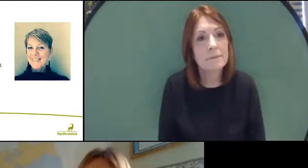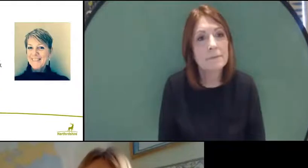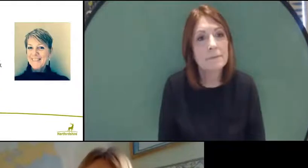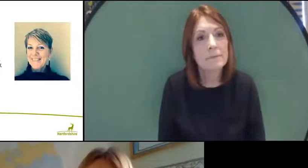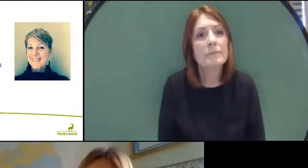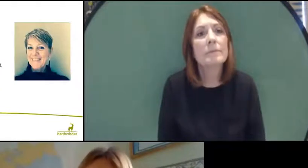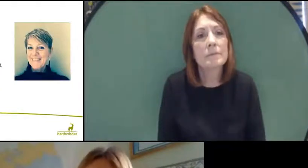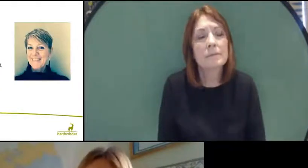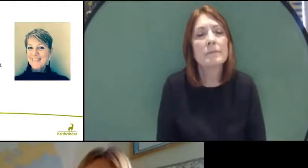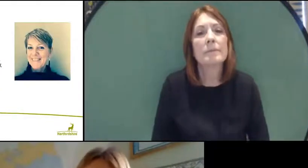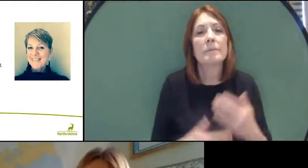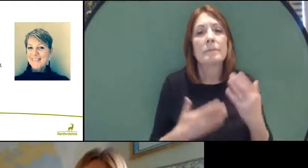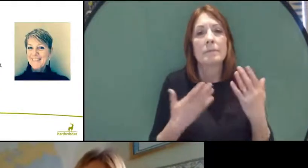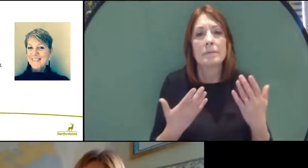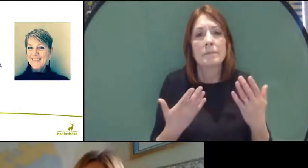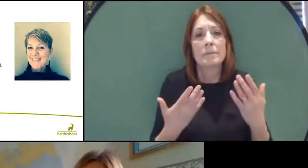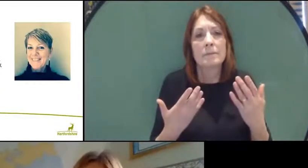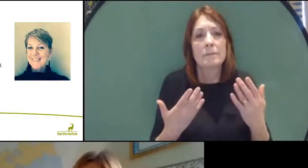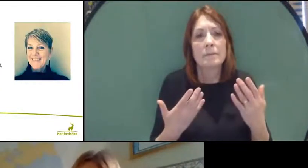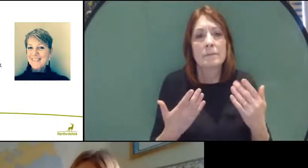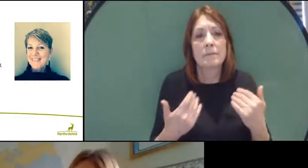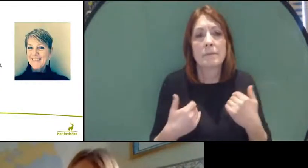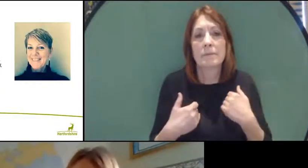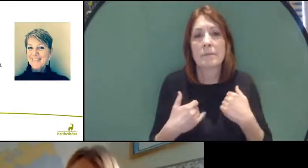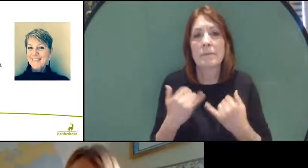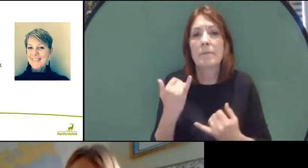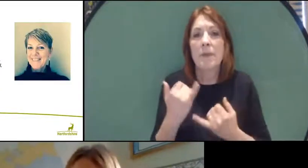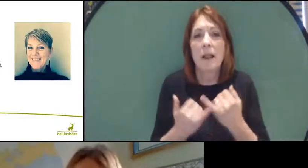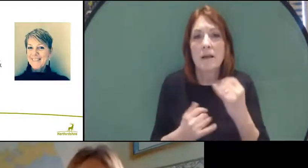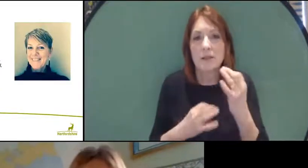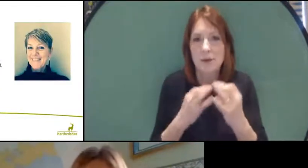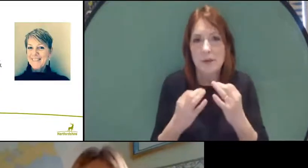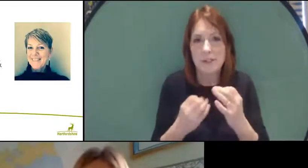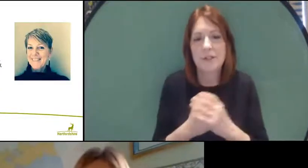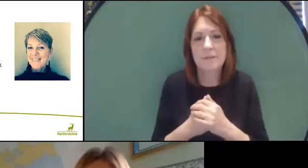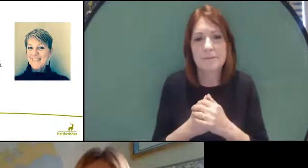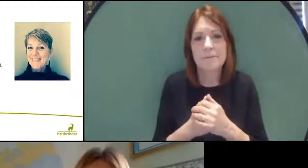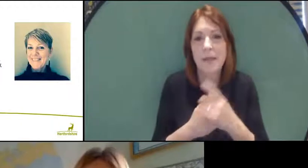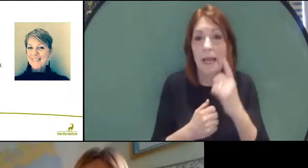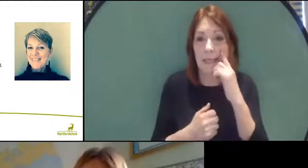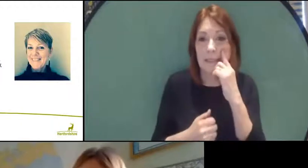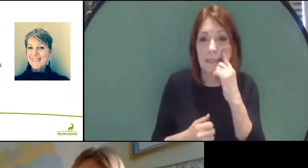Okay, so that's my last question. I know there's some questions coming in on the tab